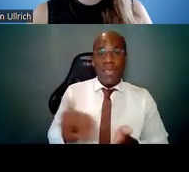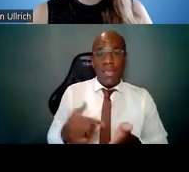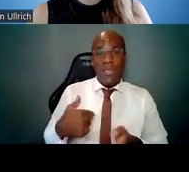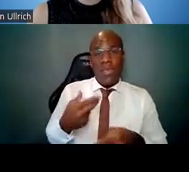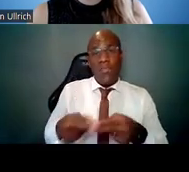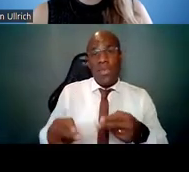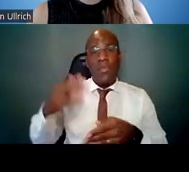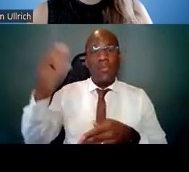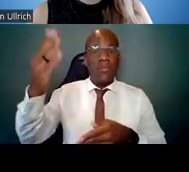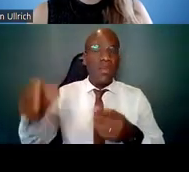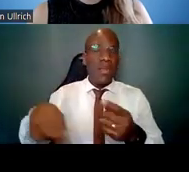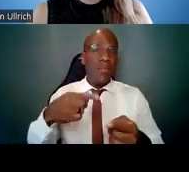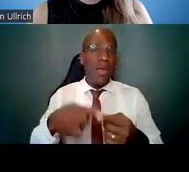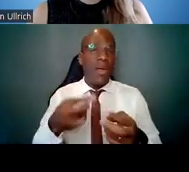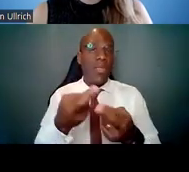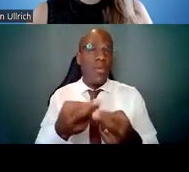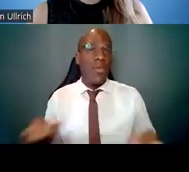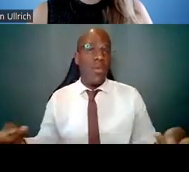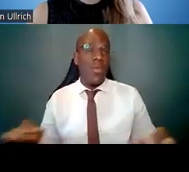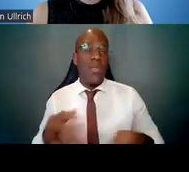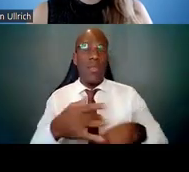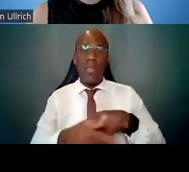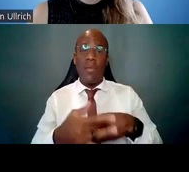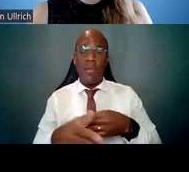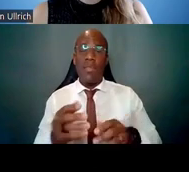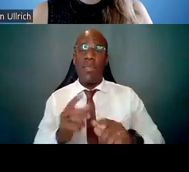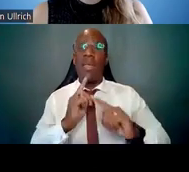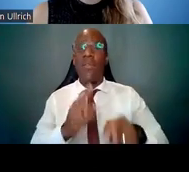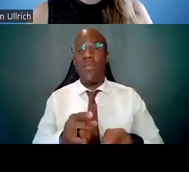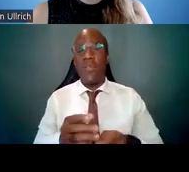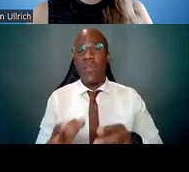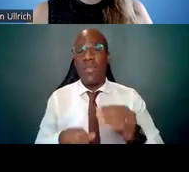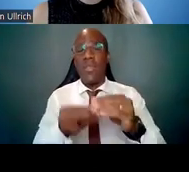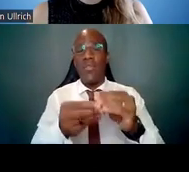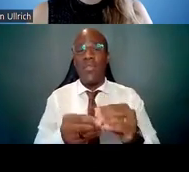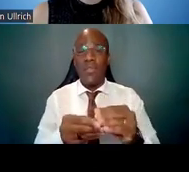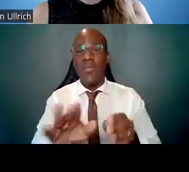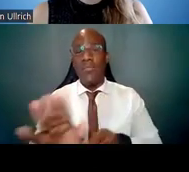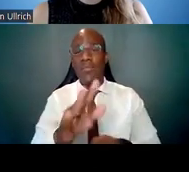that are available to answer additional questions. We will not be responding --